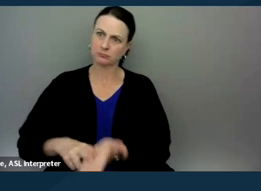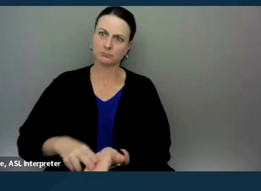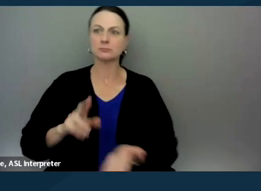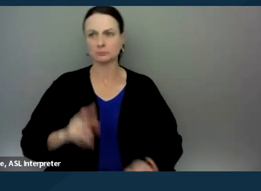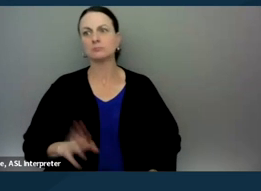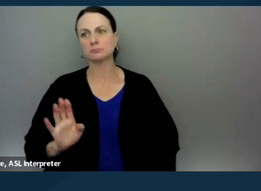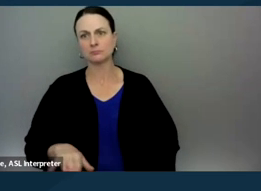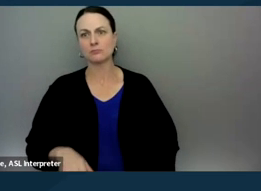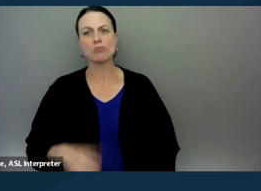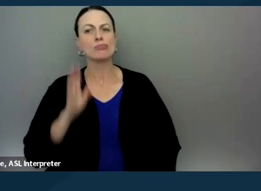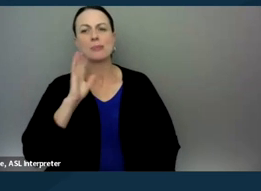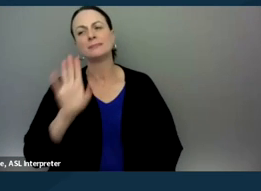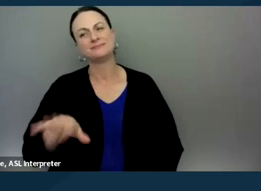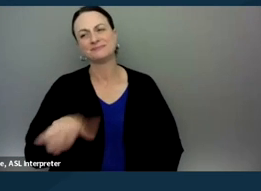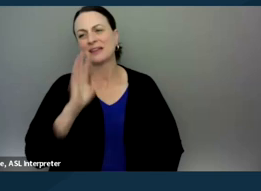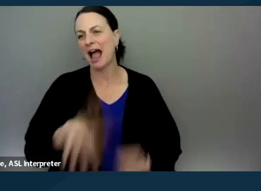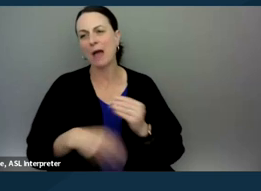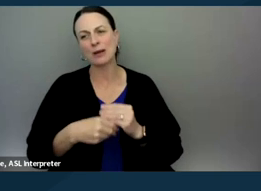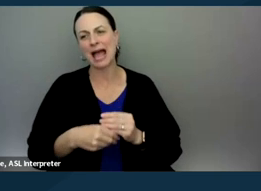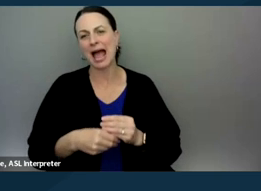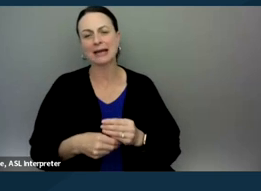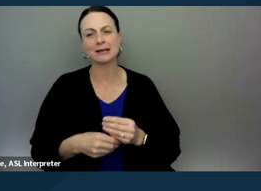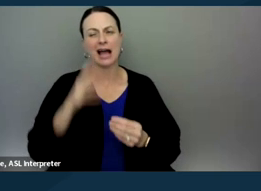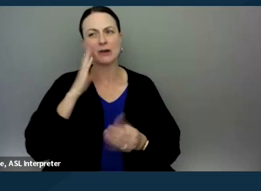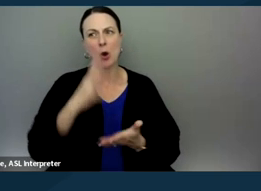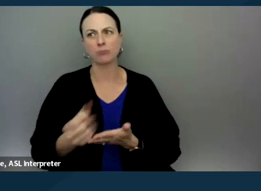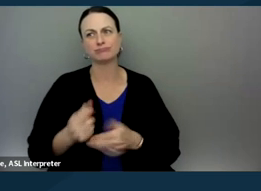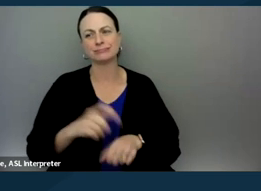Go to the next one. Yeah, and I would just add to that, Malhar, and I know we're getting short on time,